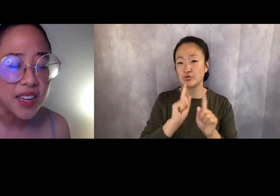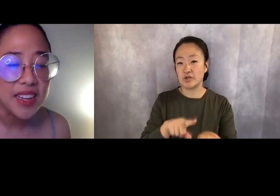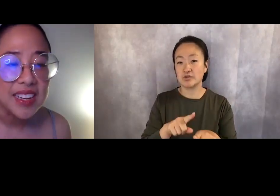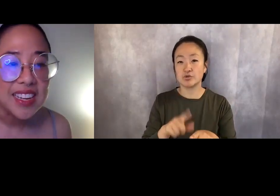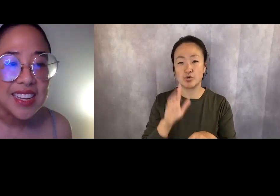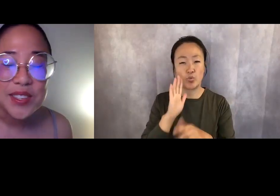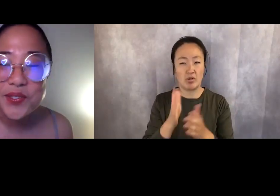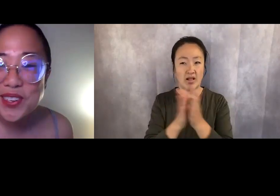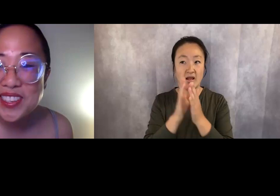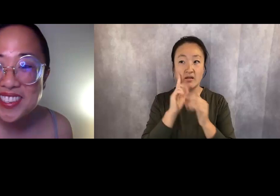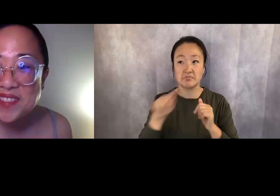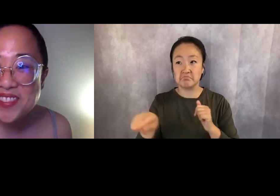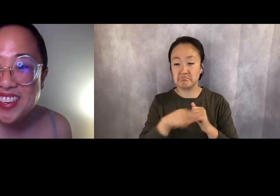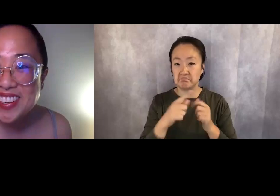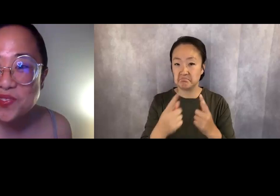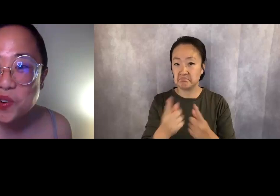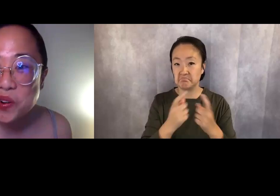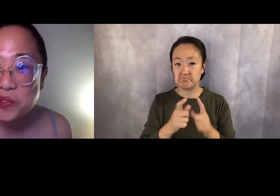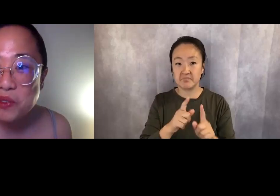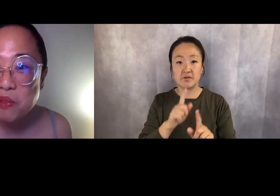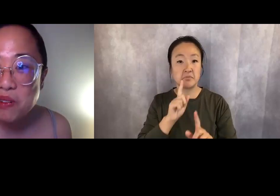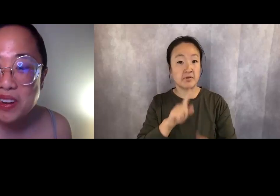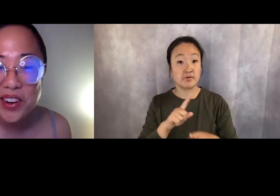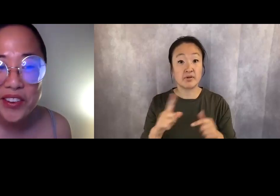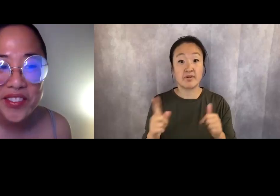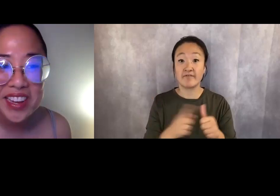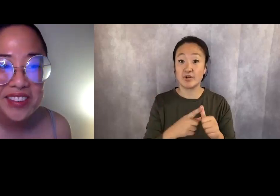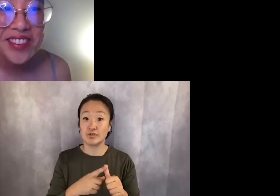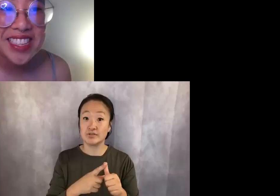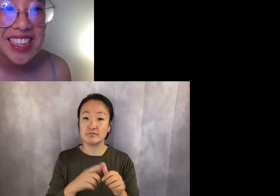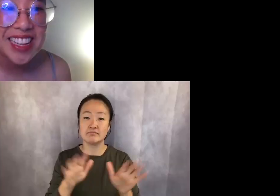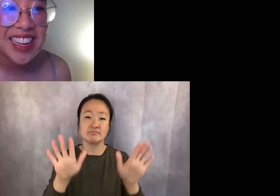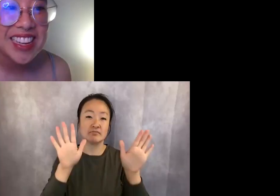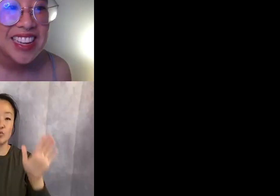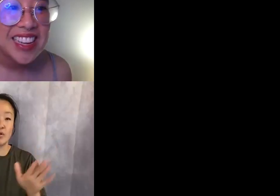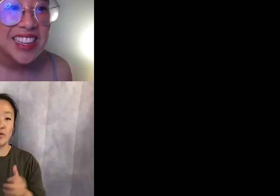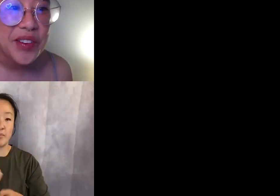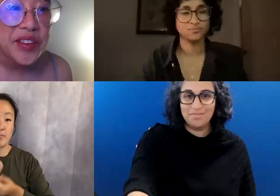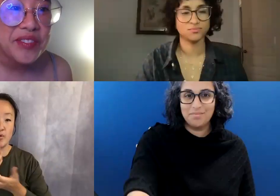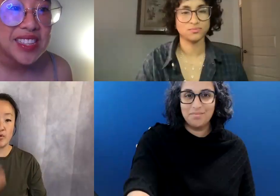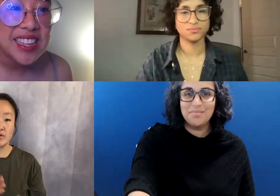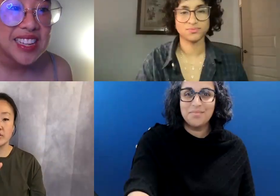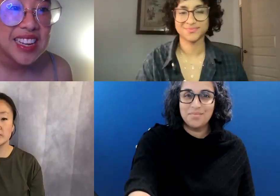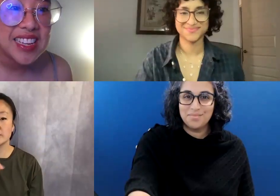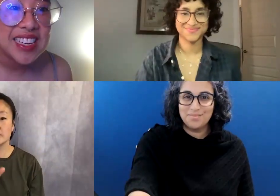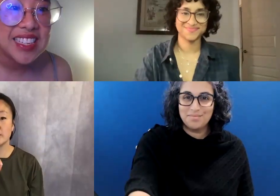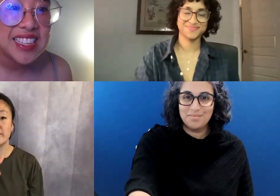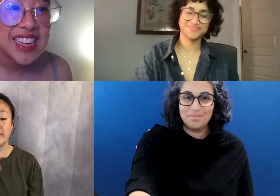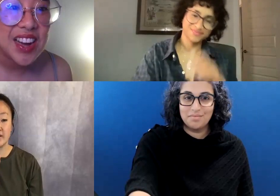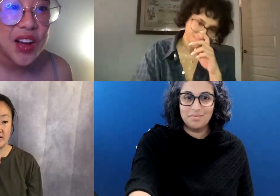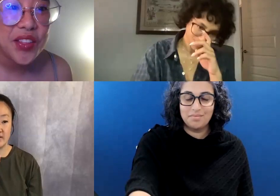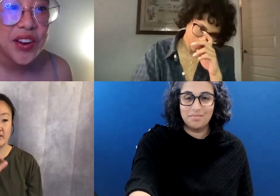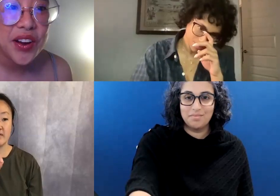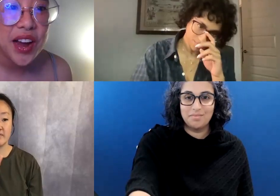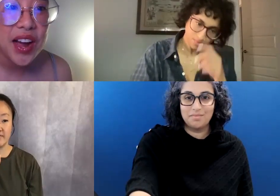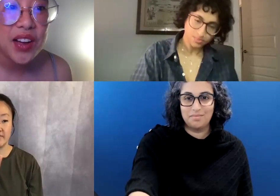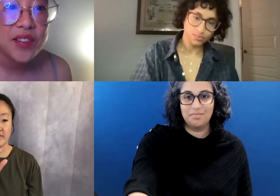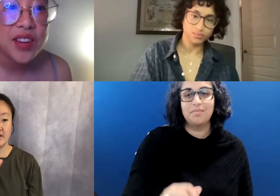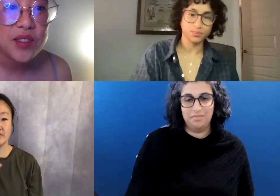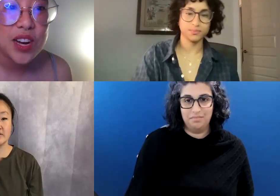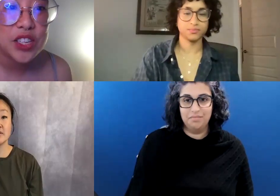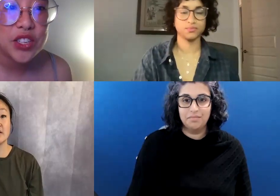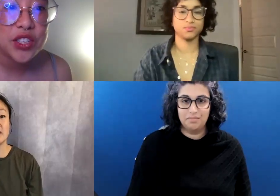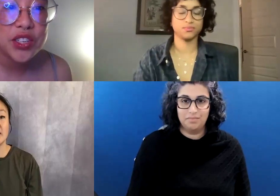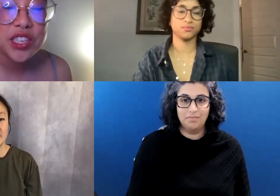So first up is wonderful poet Tarfia Faizullah. Tarfia Faizullah is the author of Registers